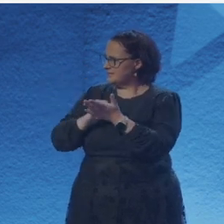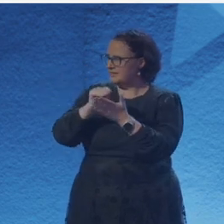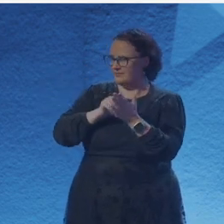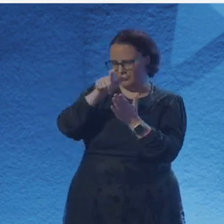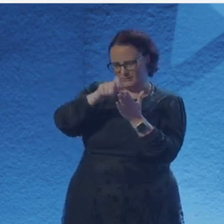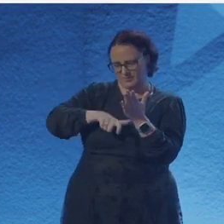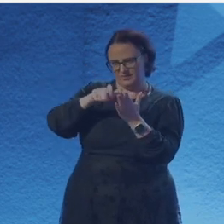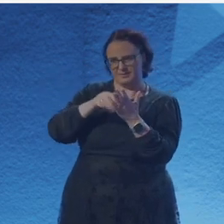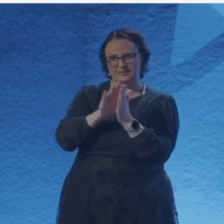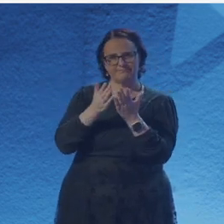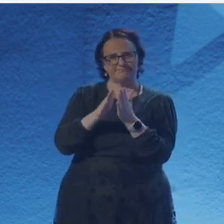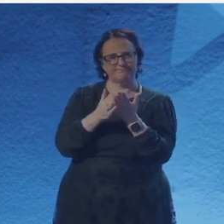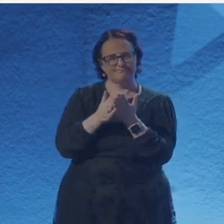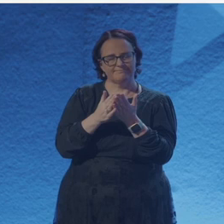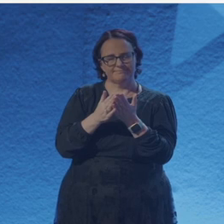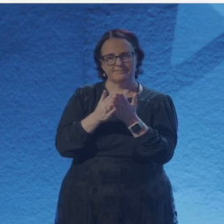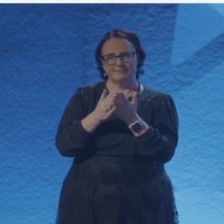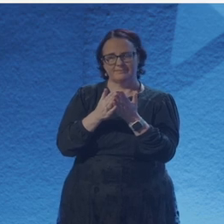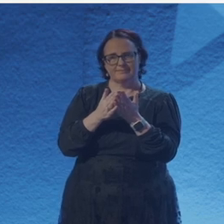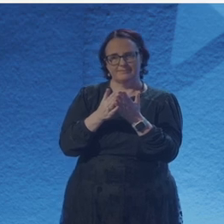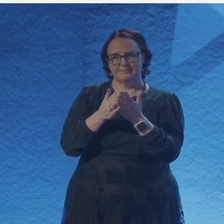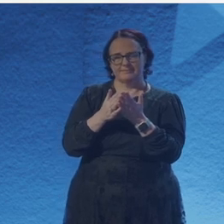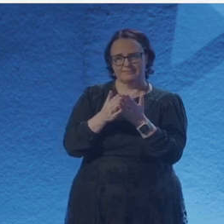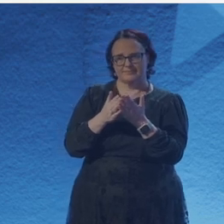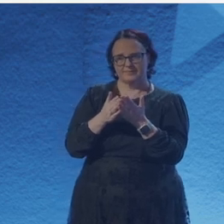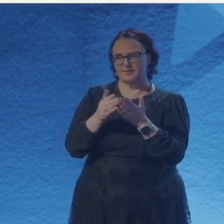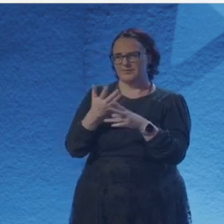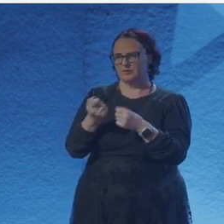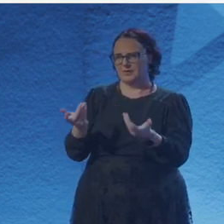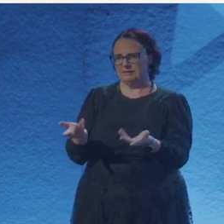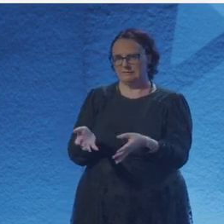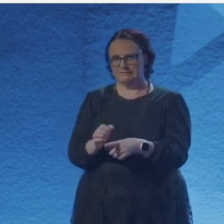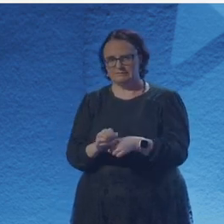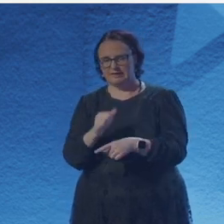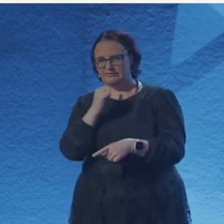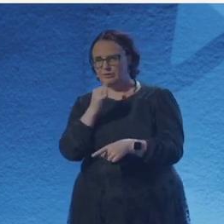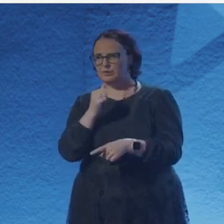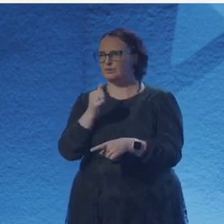what she was supposed to be doing. And I think that's something I resonate with as like for the pamphlet